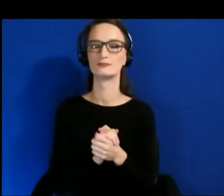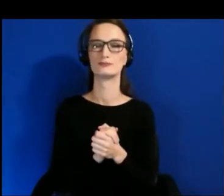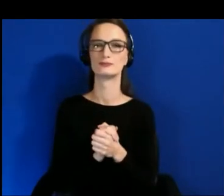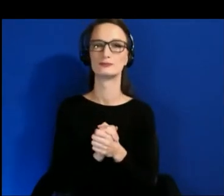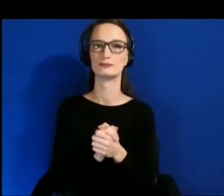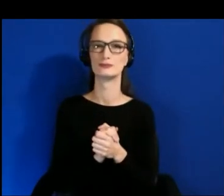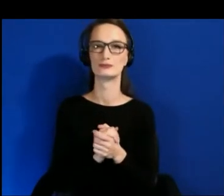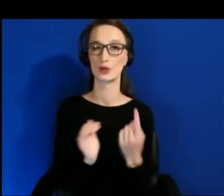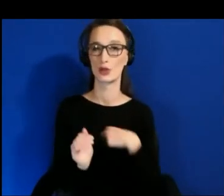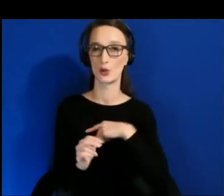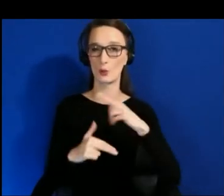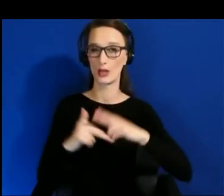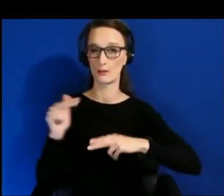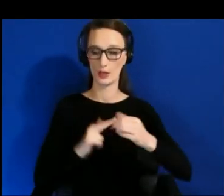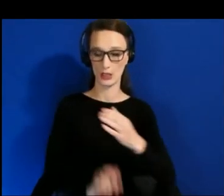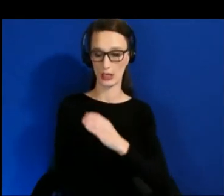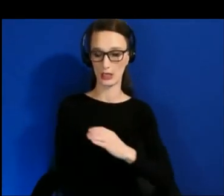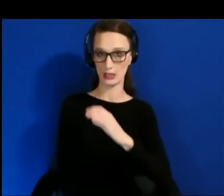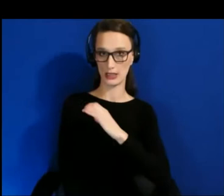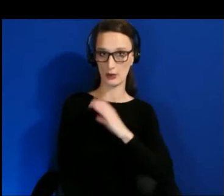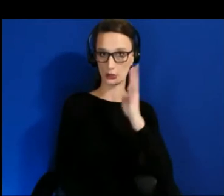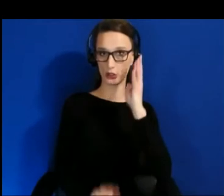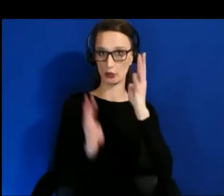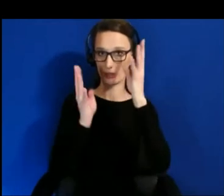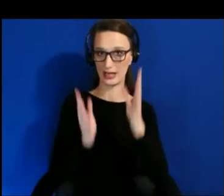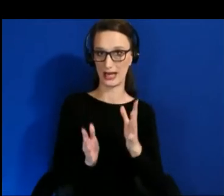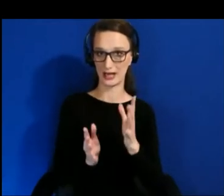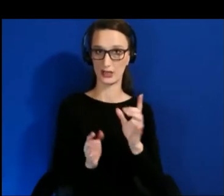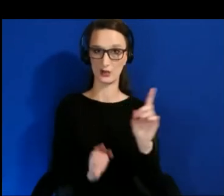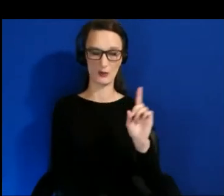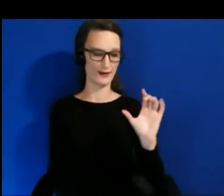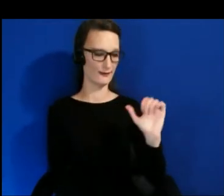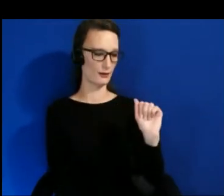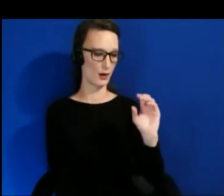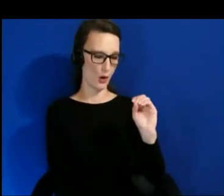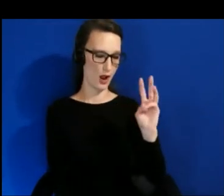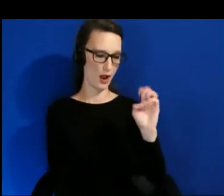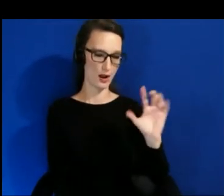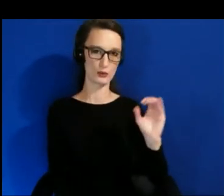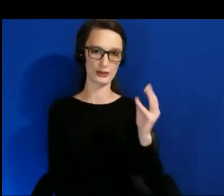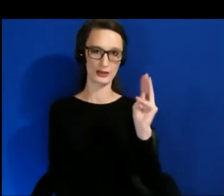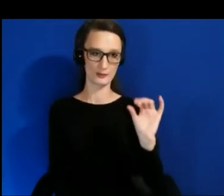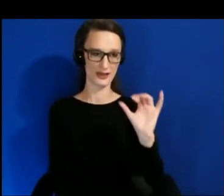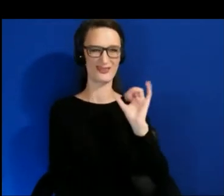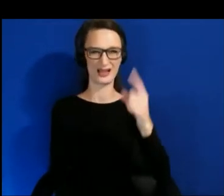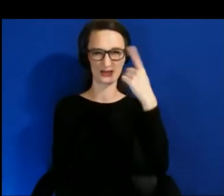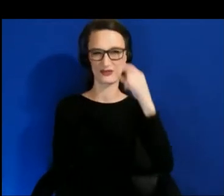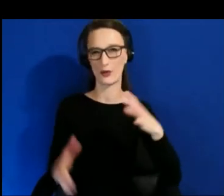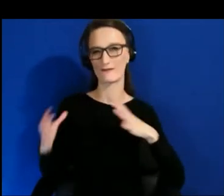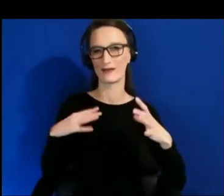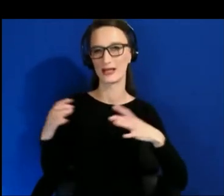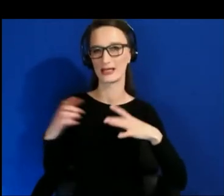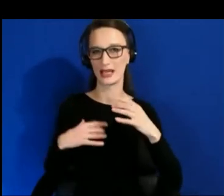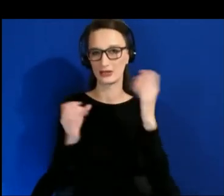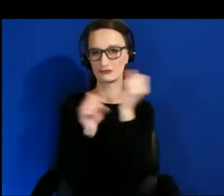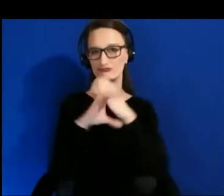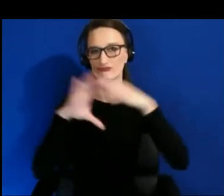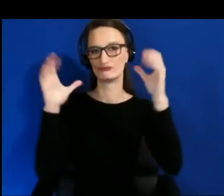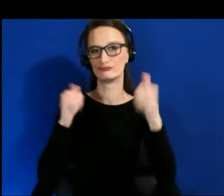creator at Owlchemy, and it's for the Vacation Simulator game, and we really wanted to make sure that everyone could be their truest selves,